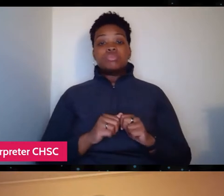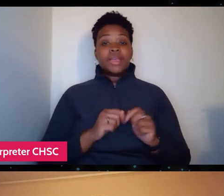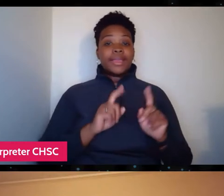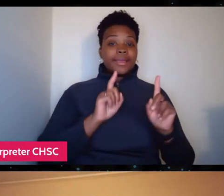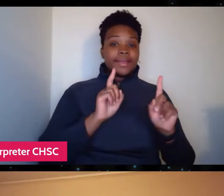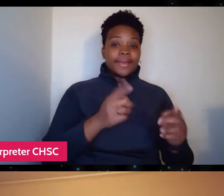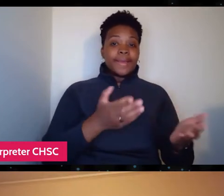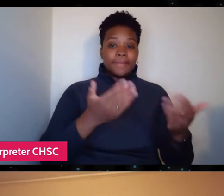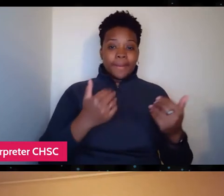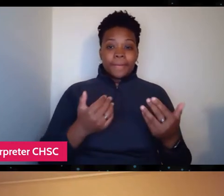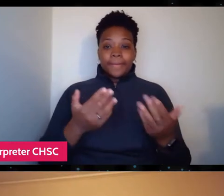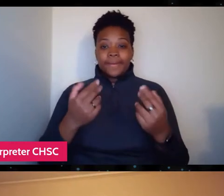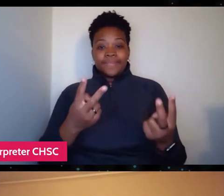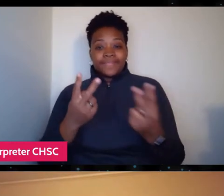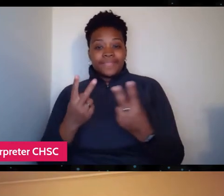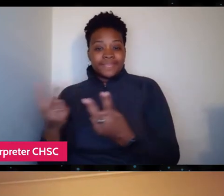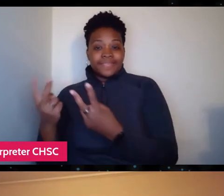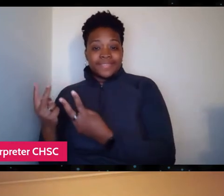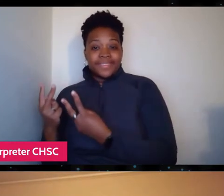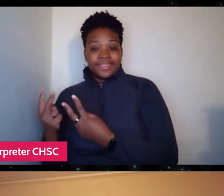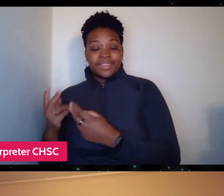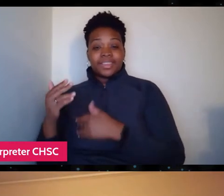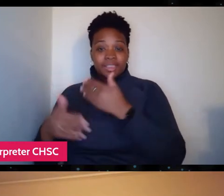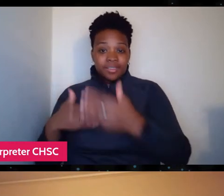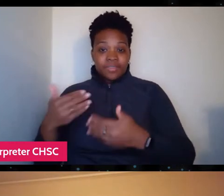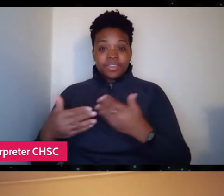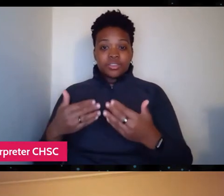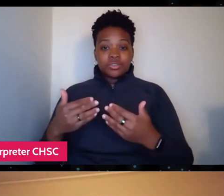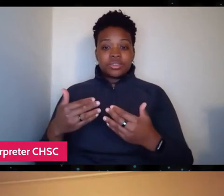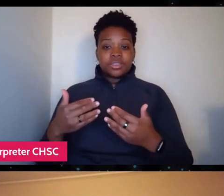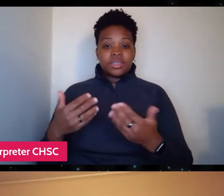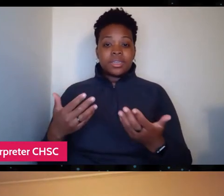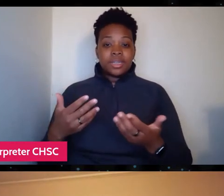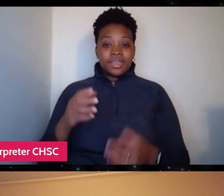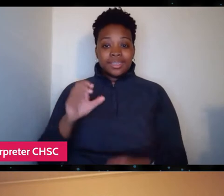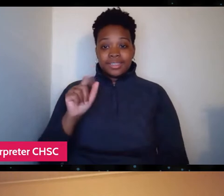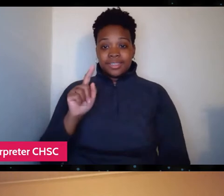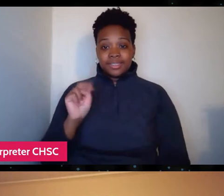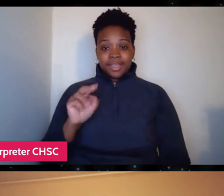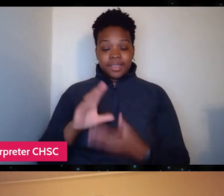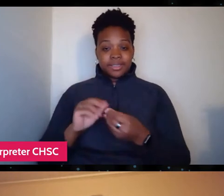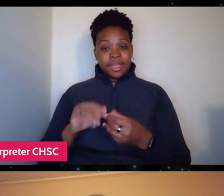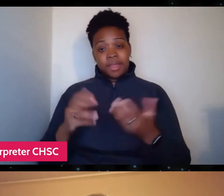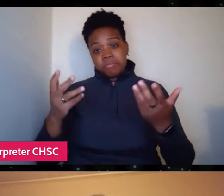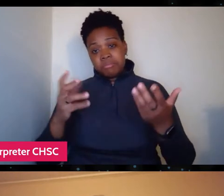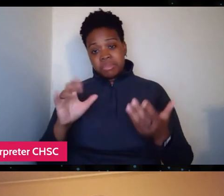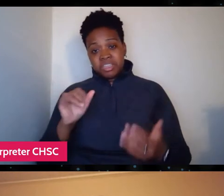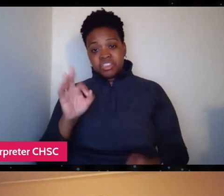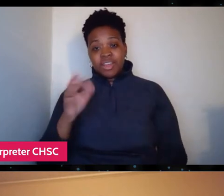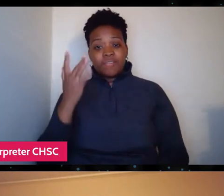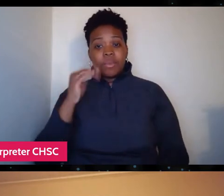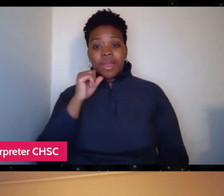and eventually the came a time and Stan said, you know what, Jeff, why don't you call the numbers today?